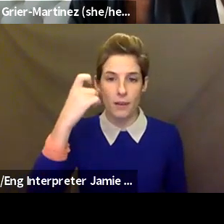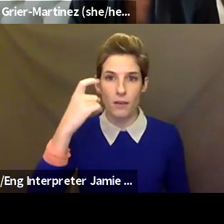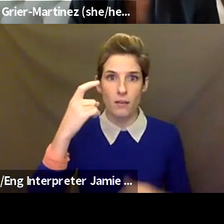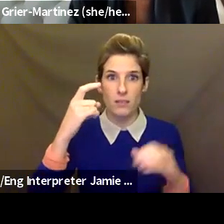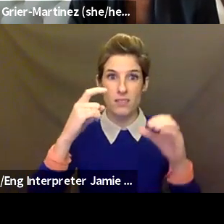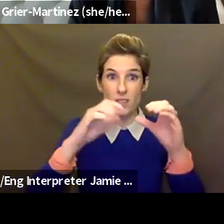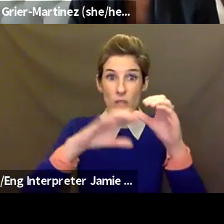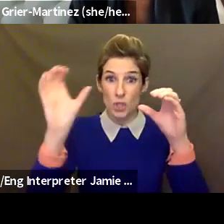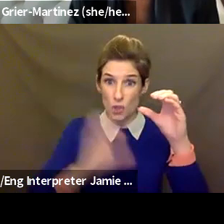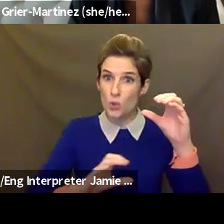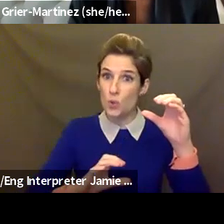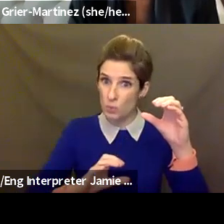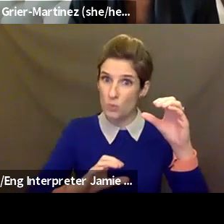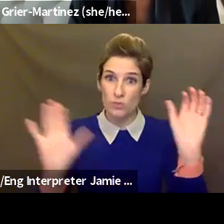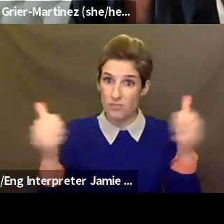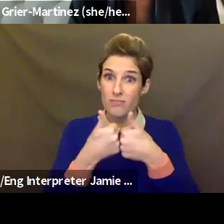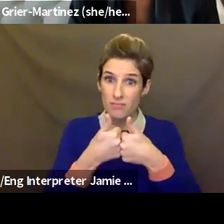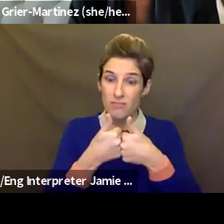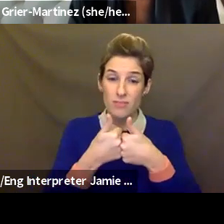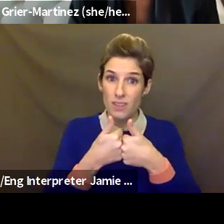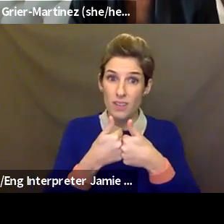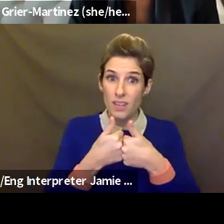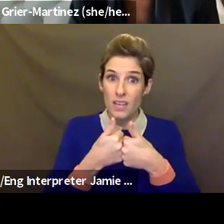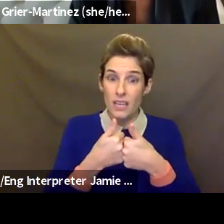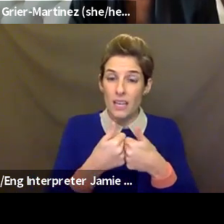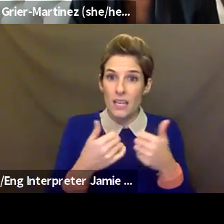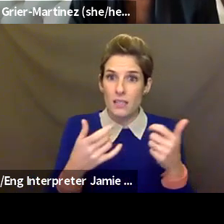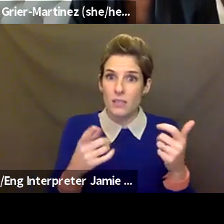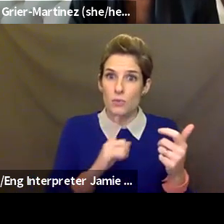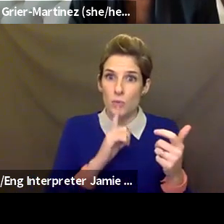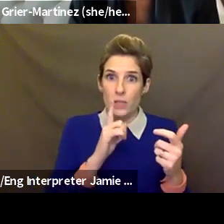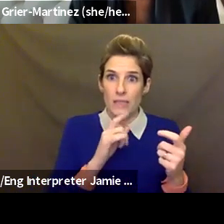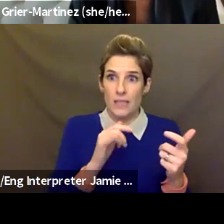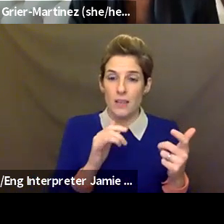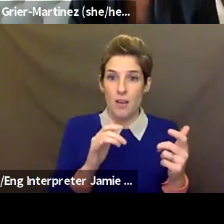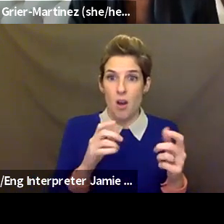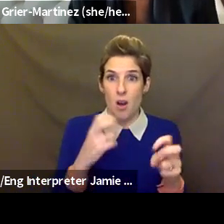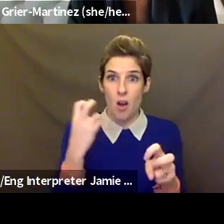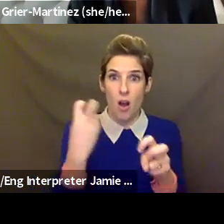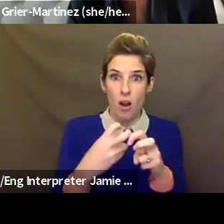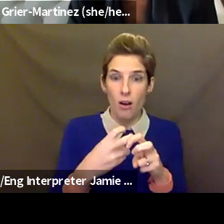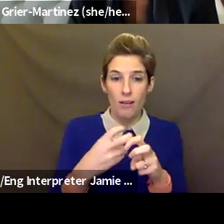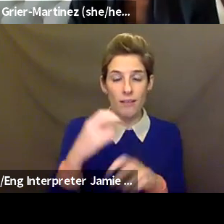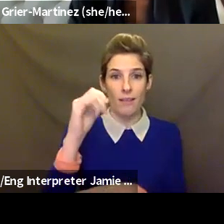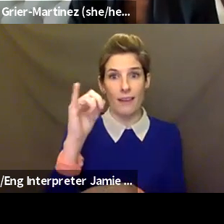there's no hiding when you have the yellow bounding box around